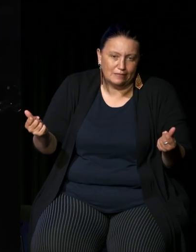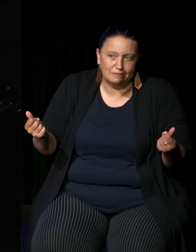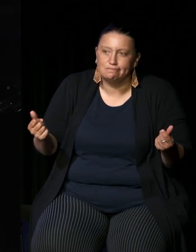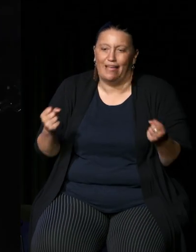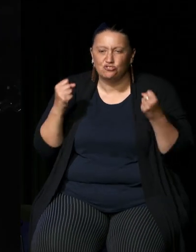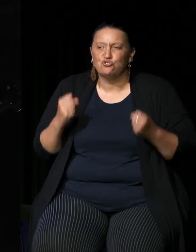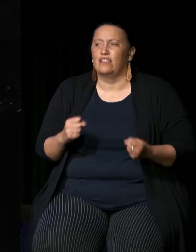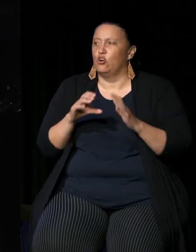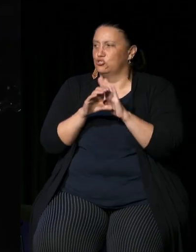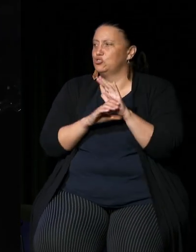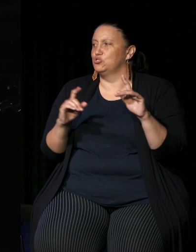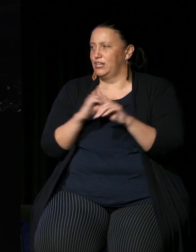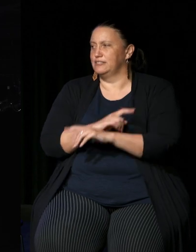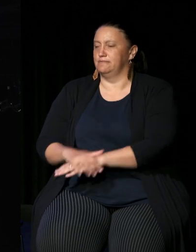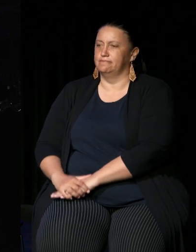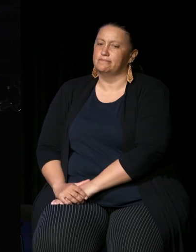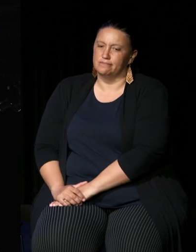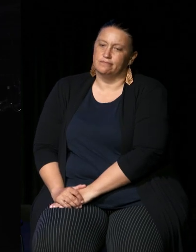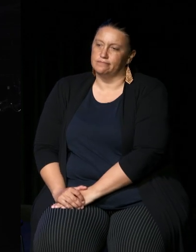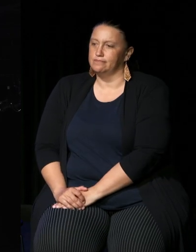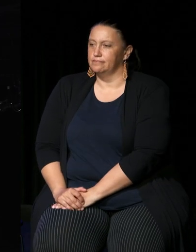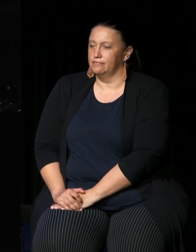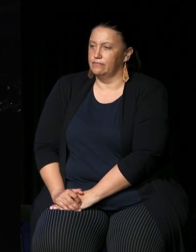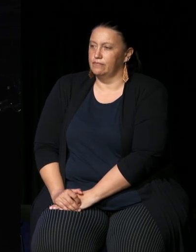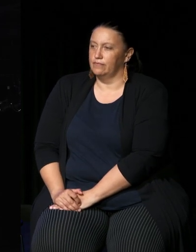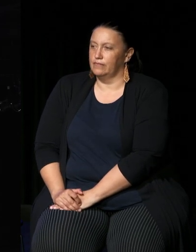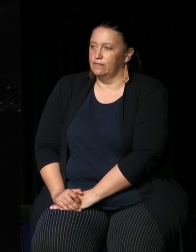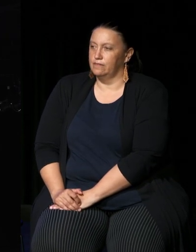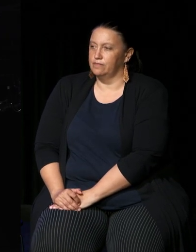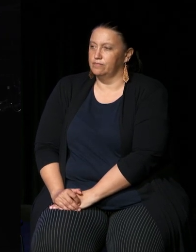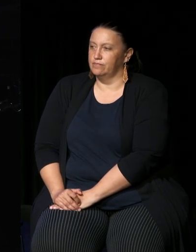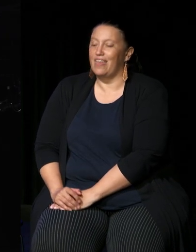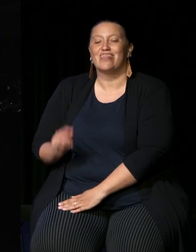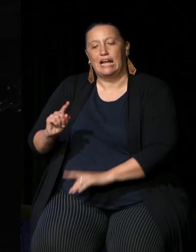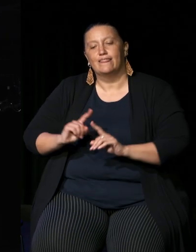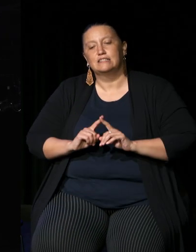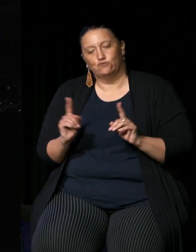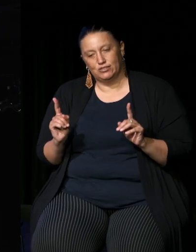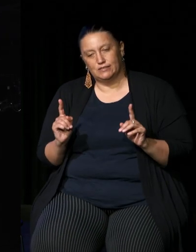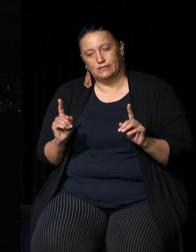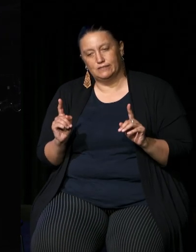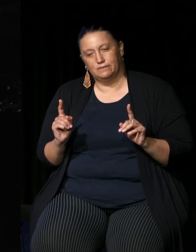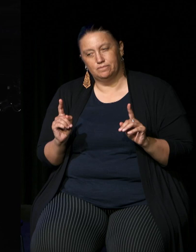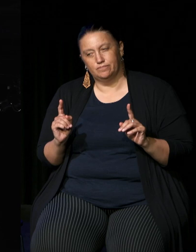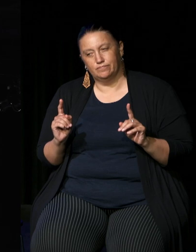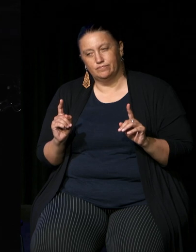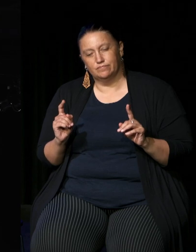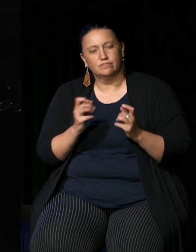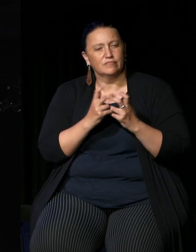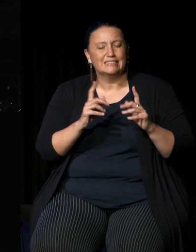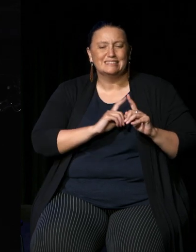that's why we need you so that's the difference and there's all sorts of bodies set up to